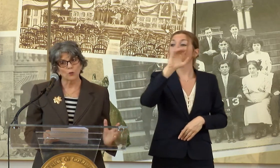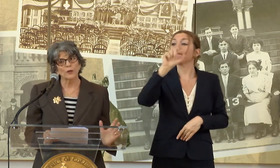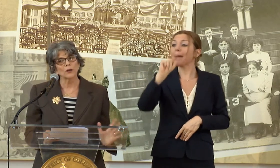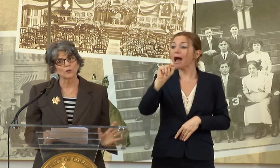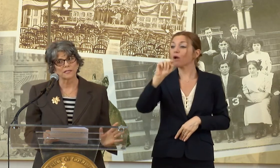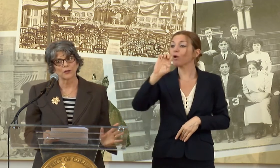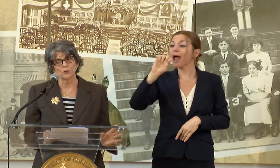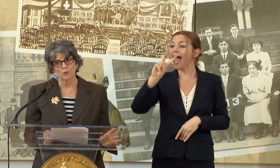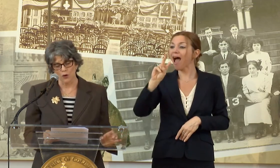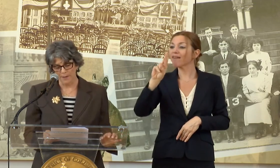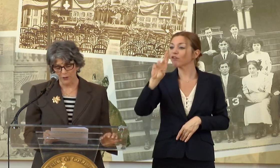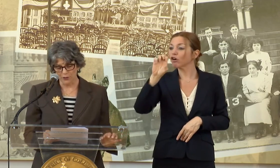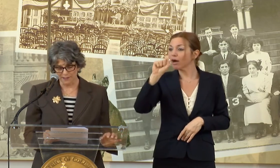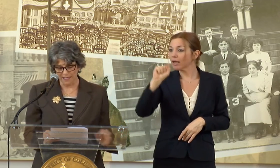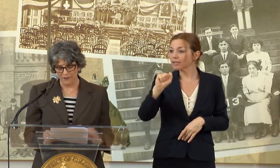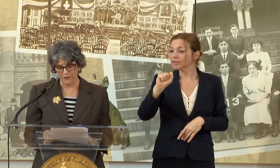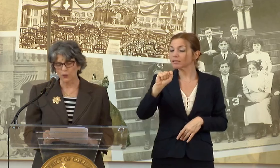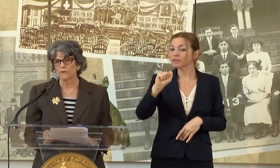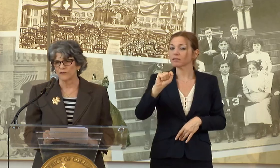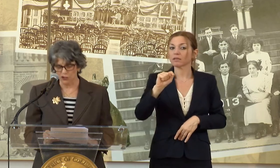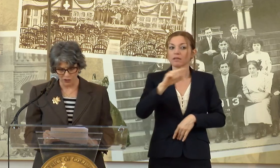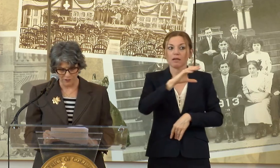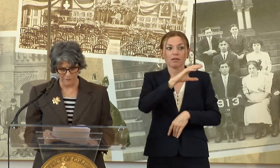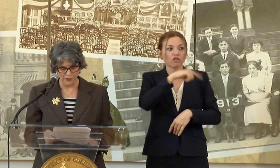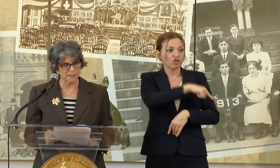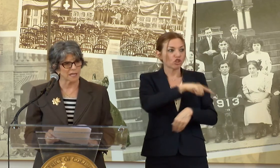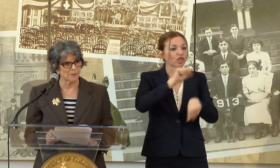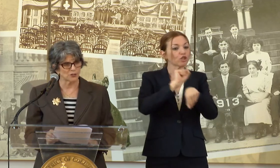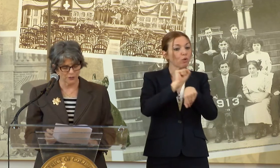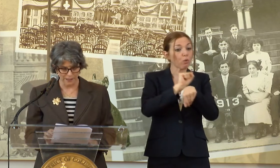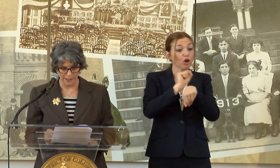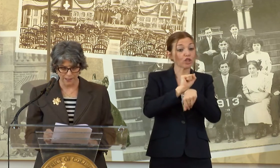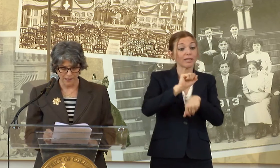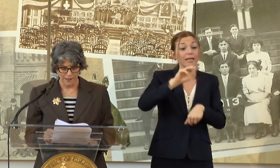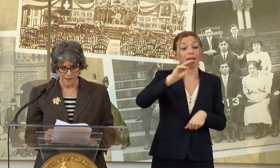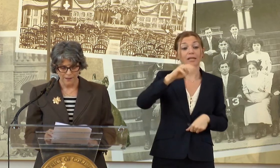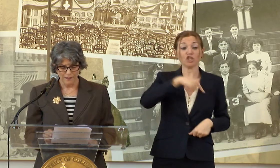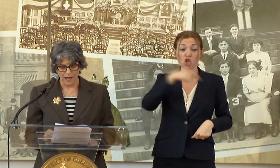MARINA WILL TELL YOU MORE ABOUT HERSELF AND HER VISION FOR THIS OPPORTUNITY.